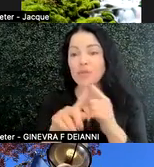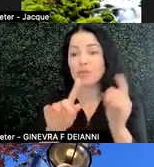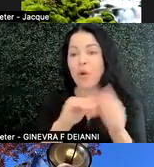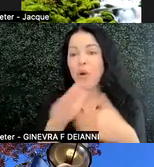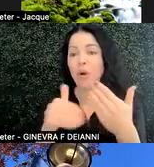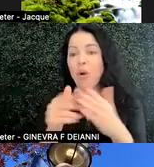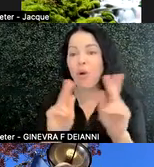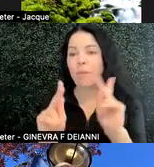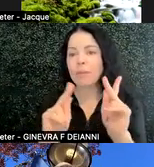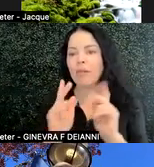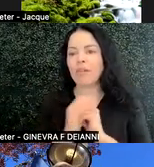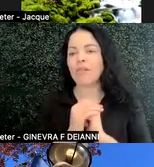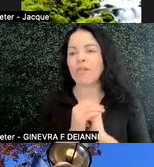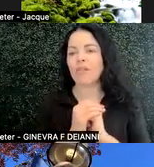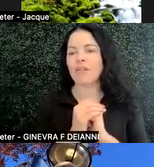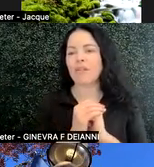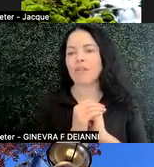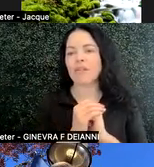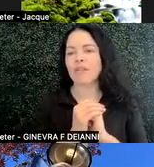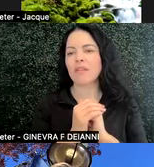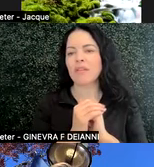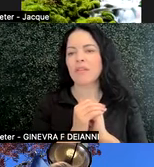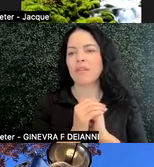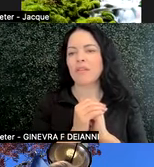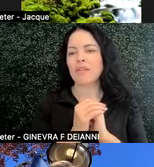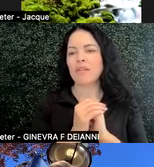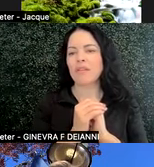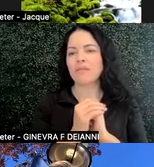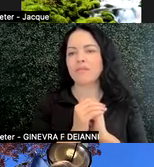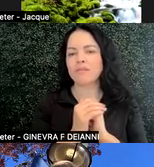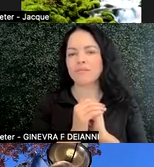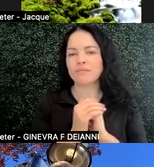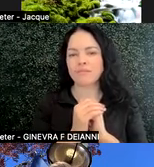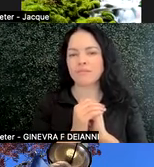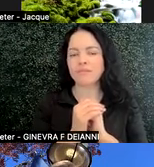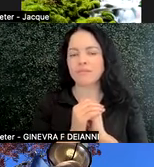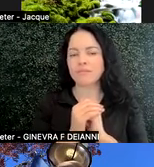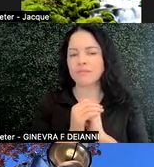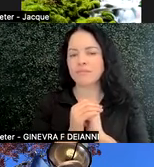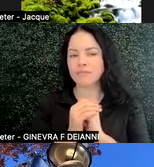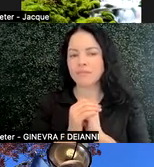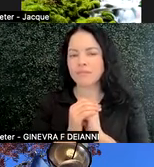And then also, and you can learn a lot more about that at the link that I put underneath the flowers